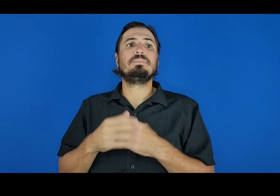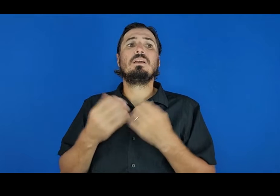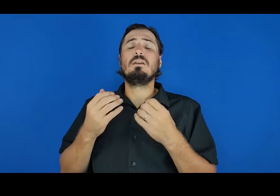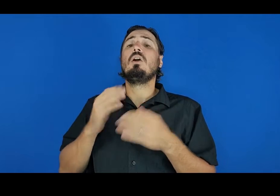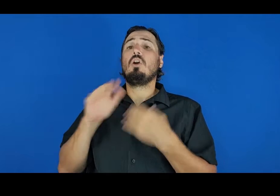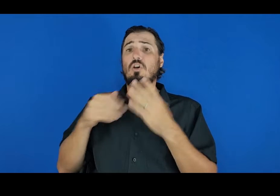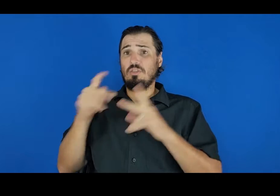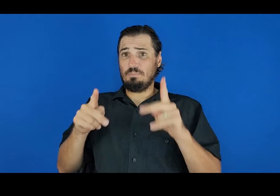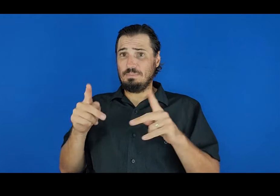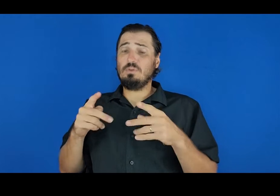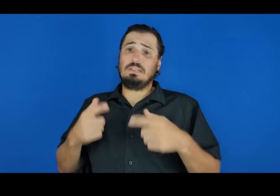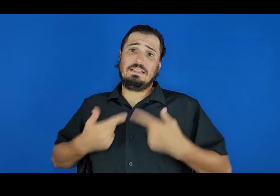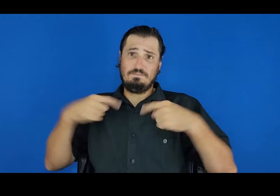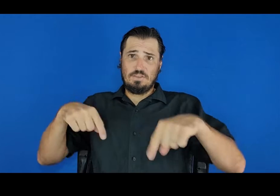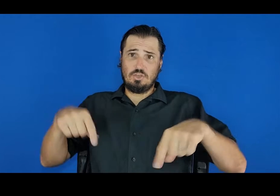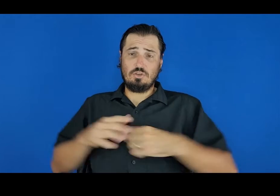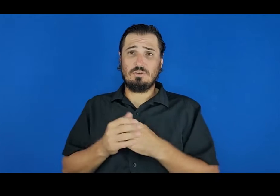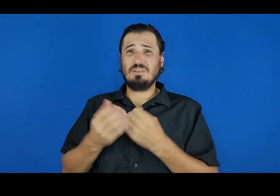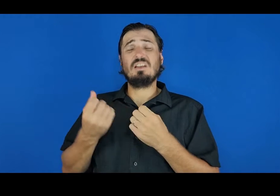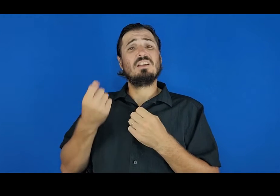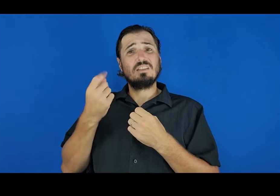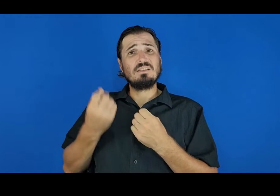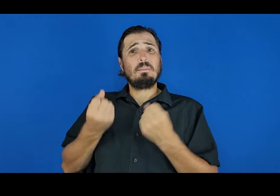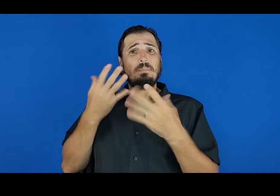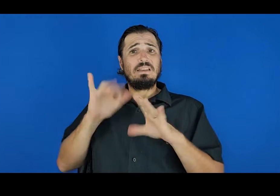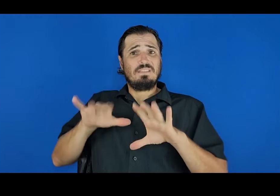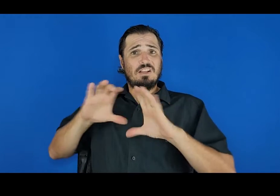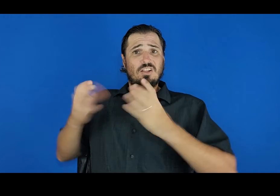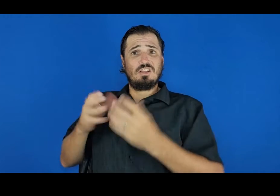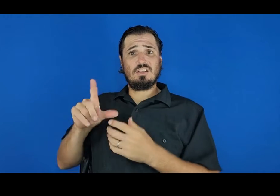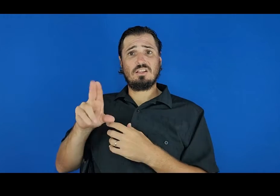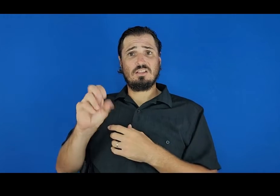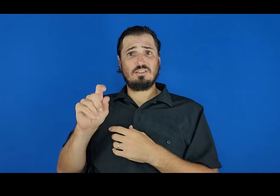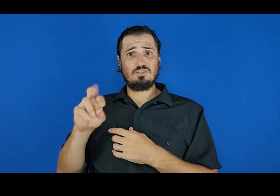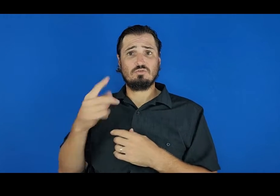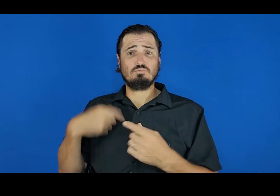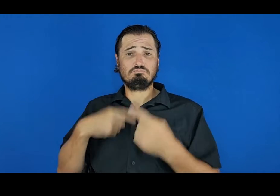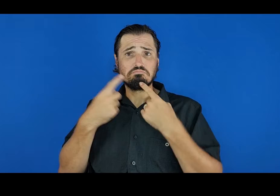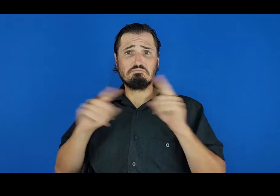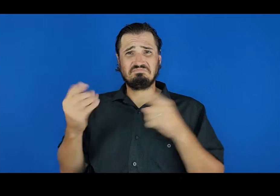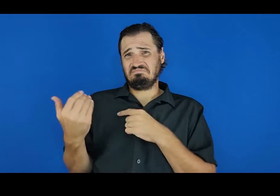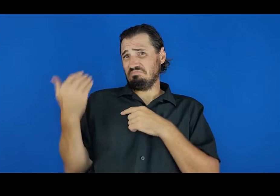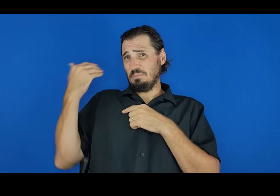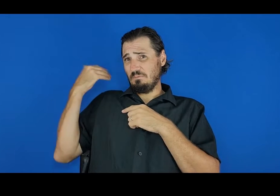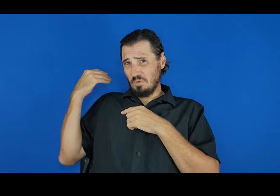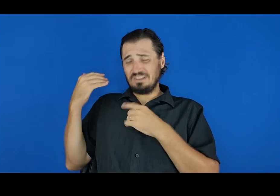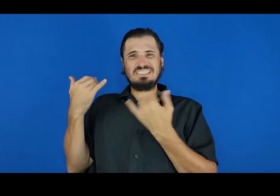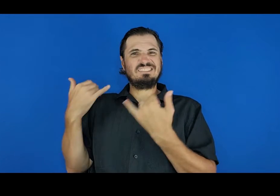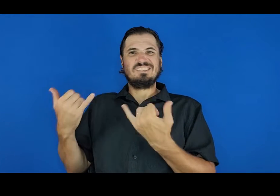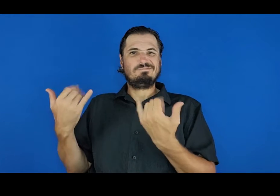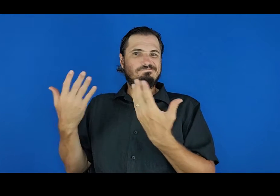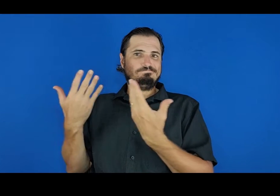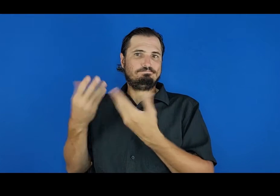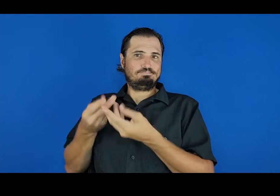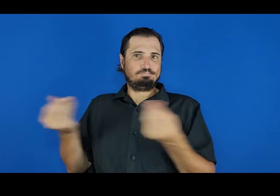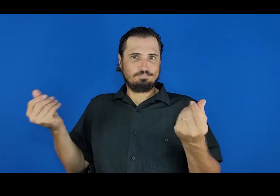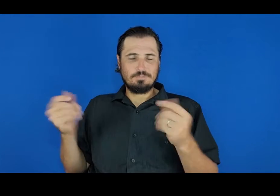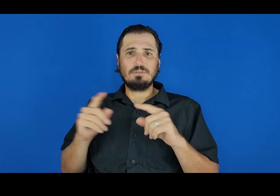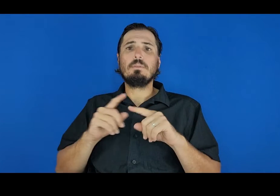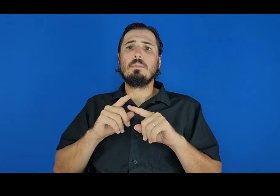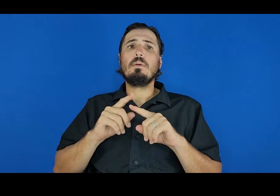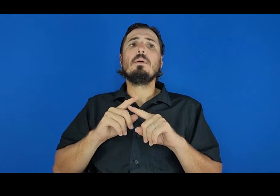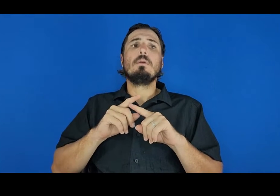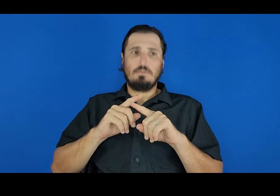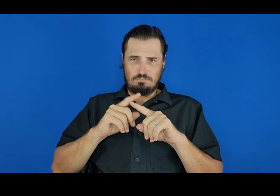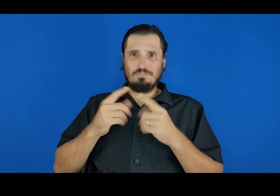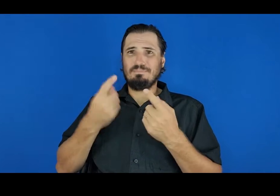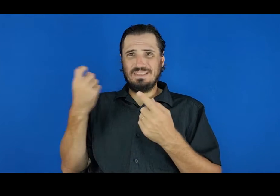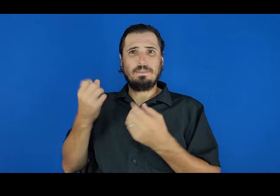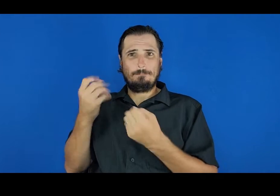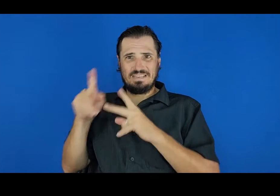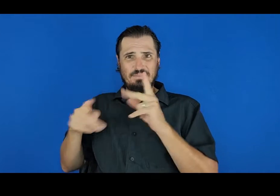Many of the clusters we reported in earlier video updates are no longer active. Thanks to everyone who helped our contact tracing efforts, and to those who quarantined at home after